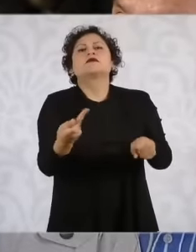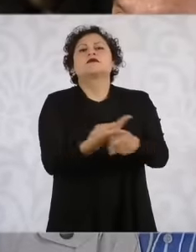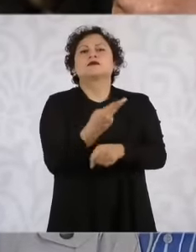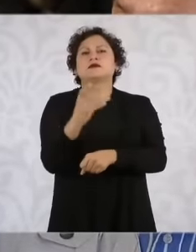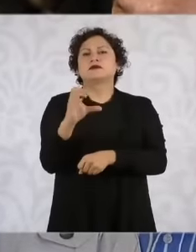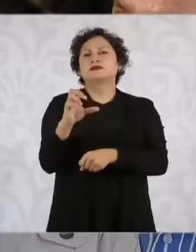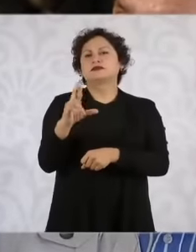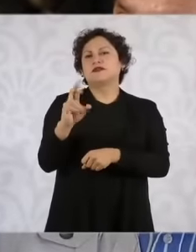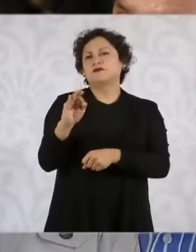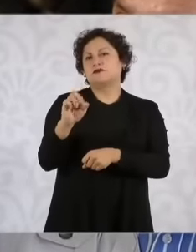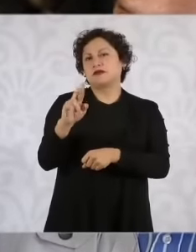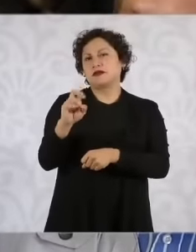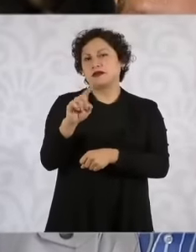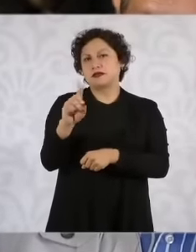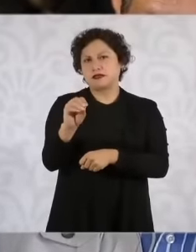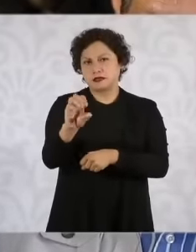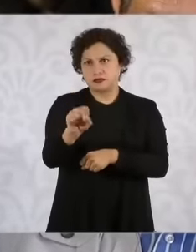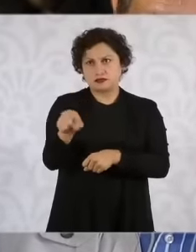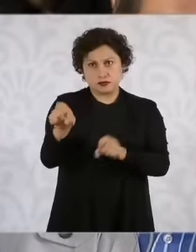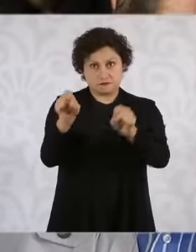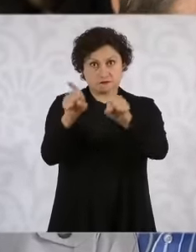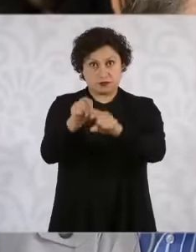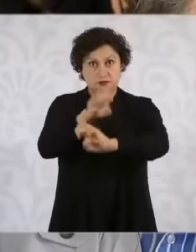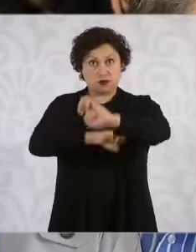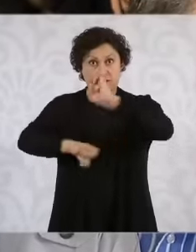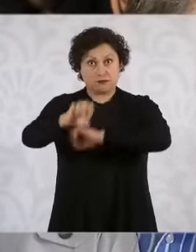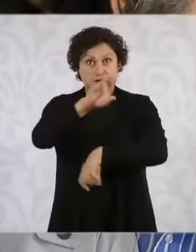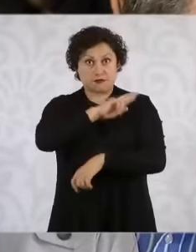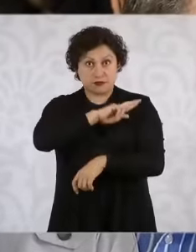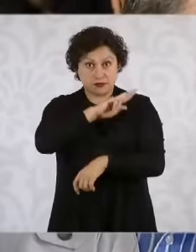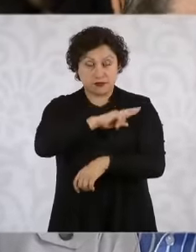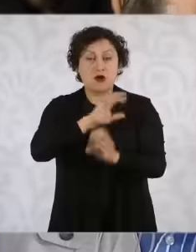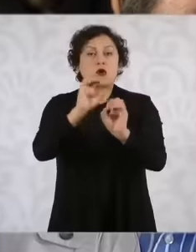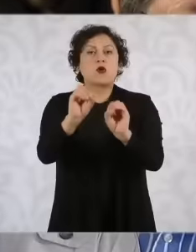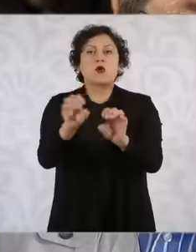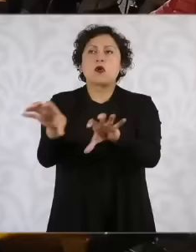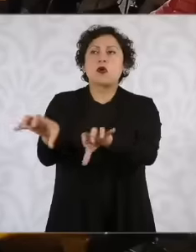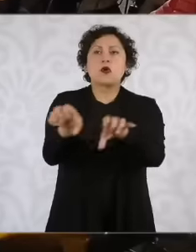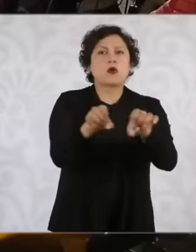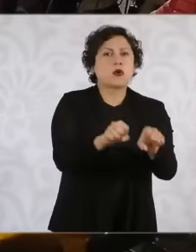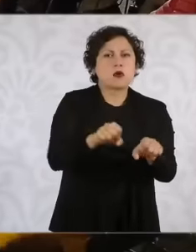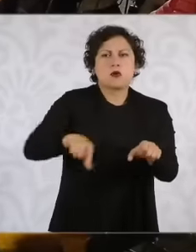to be managed by private companies or if they are going to recover? oo what is going to happen there what